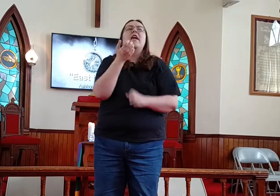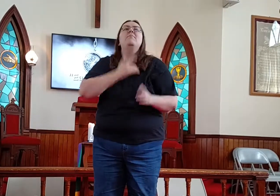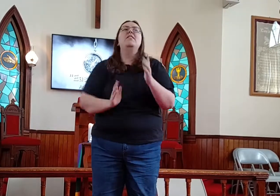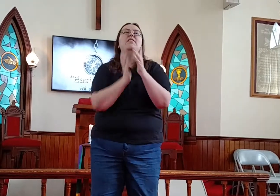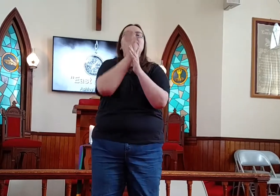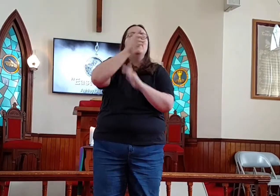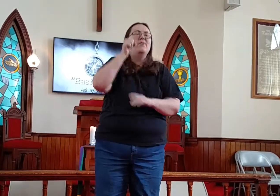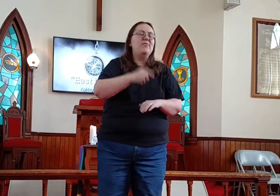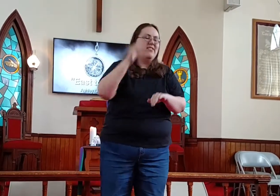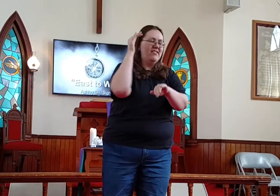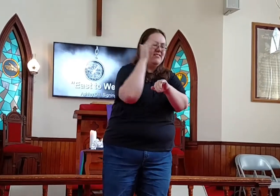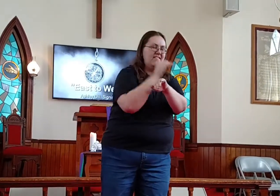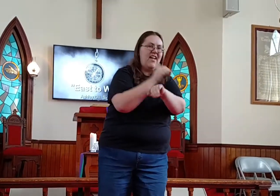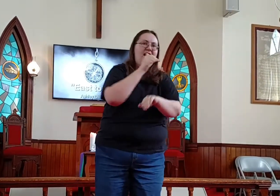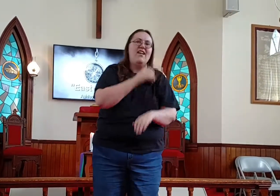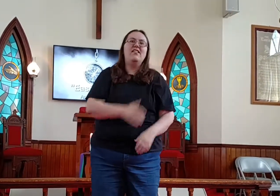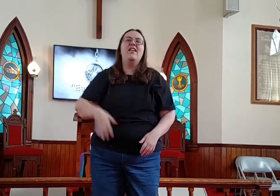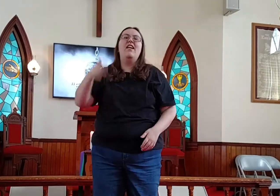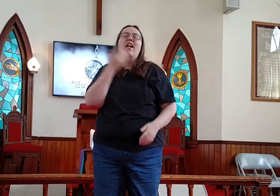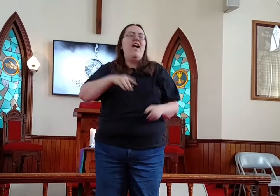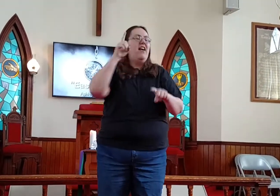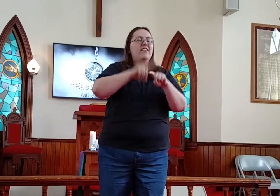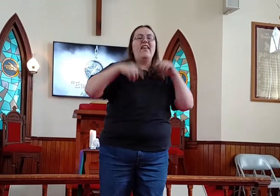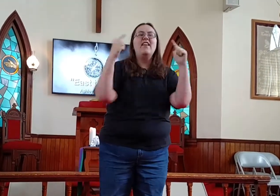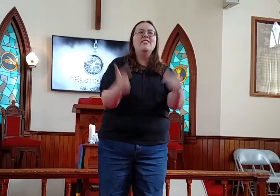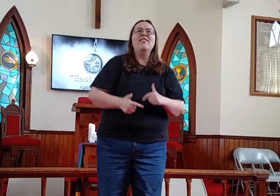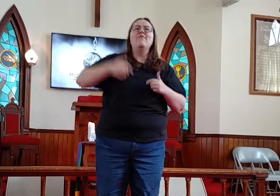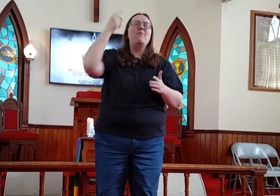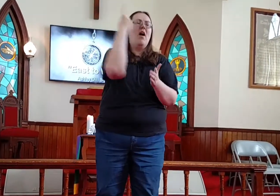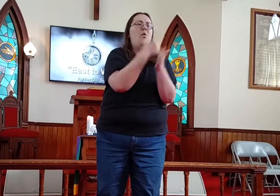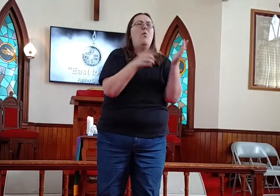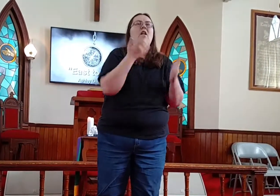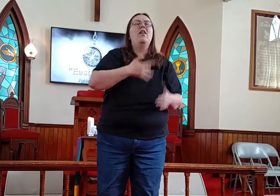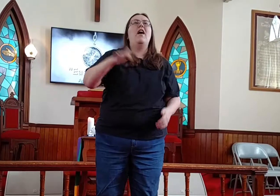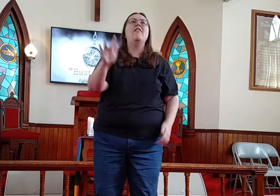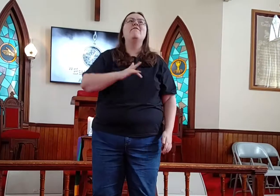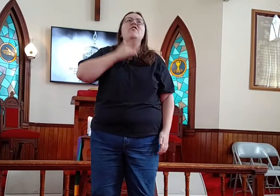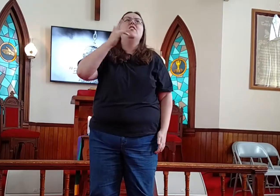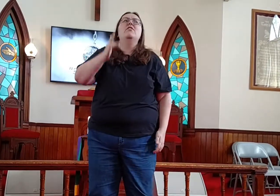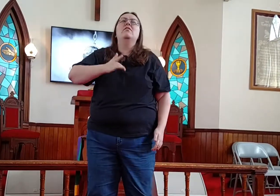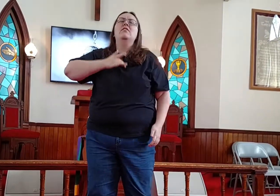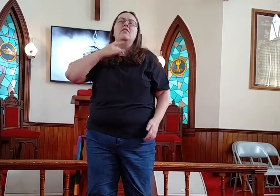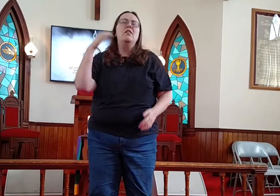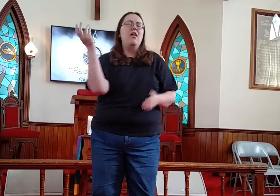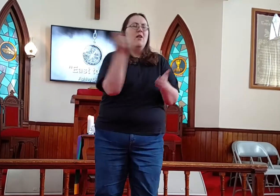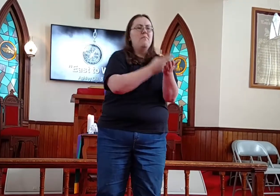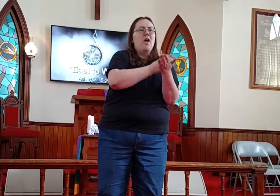To get me through this night I can't live by what I feel